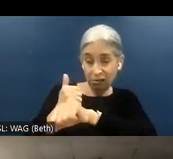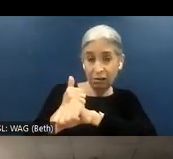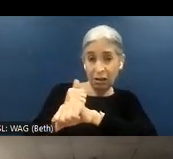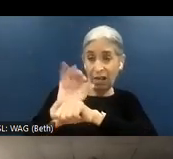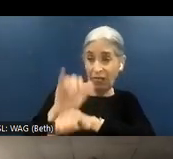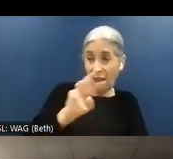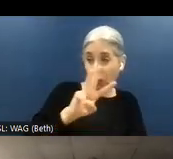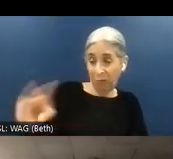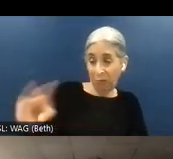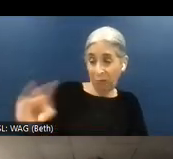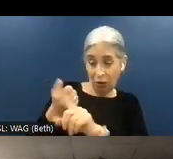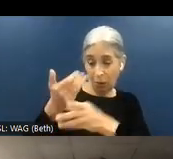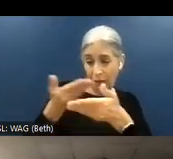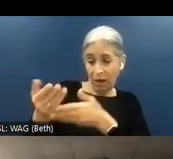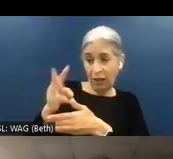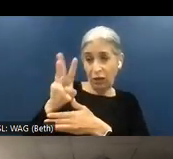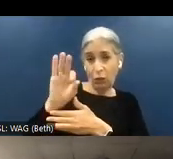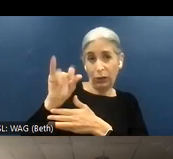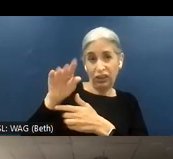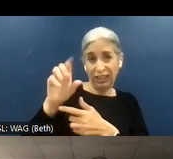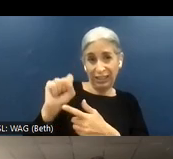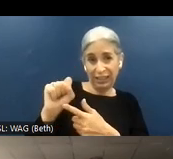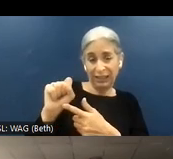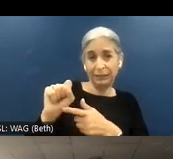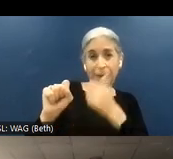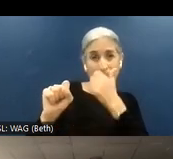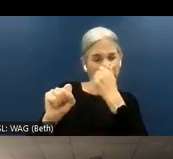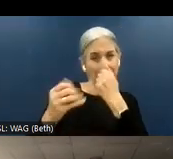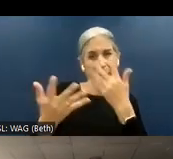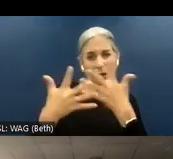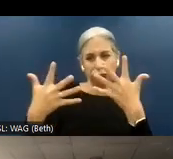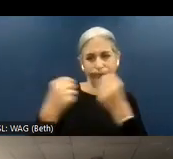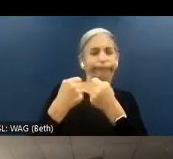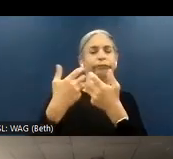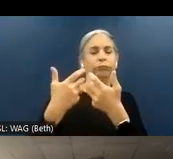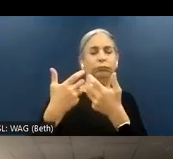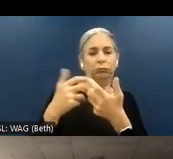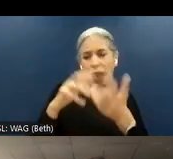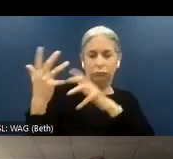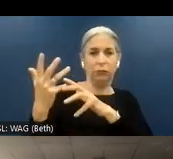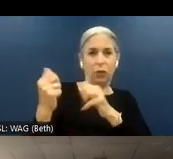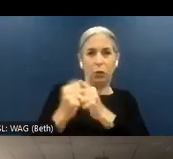provided by the widgets might be in collision with the settings that you define on your